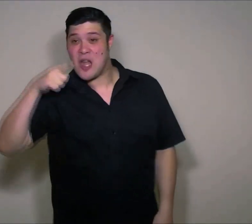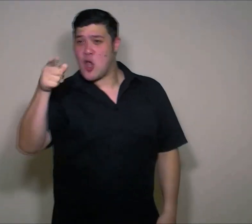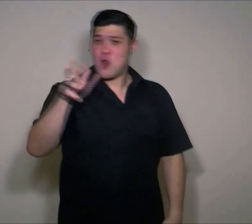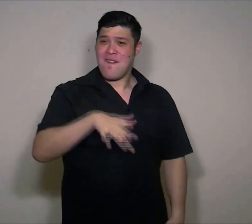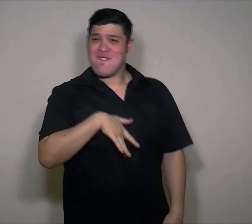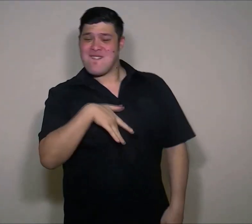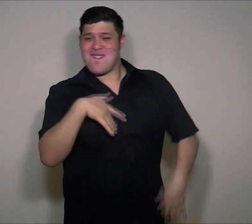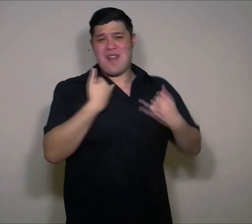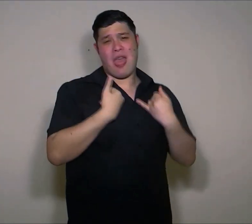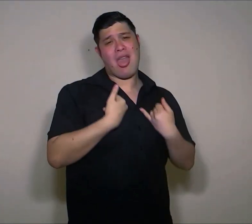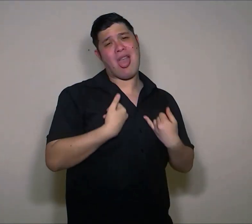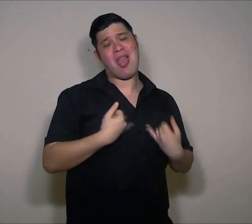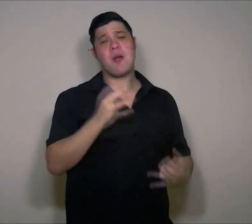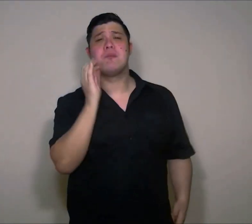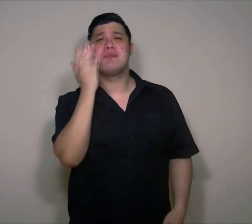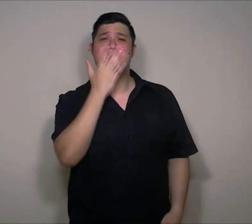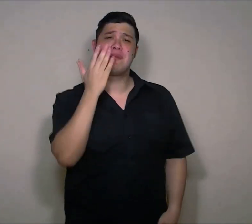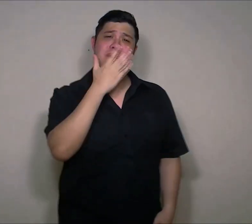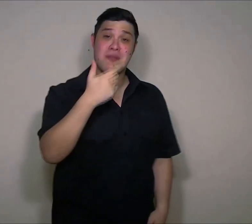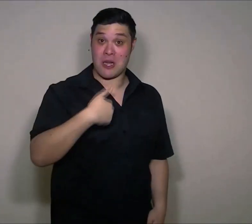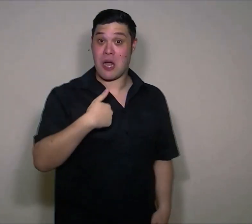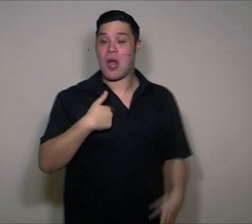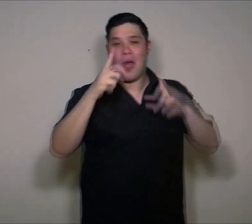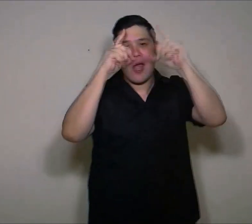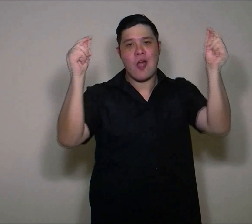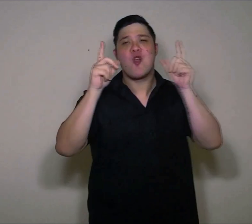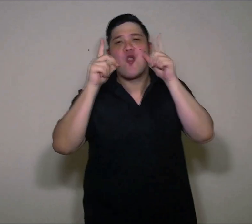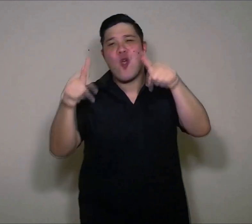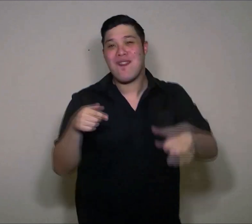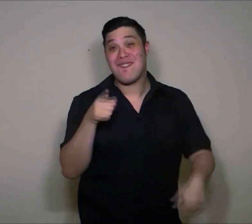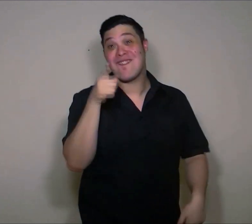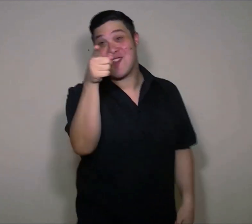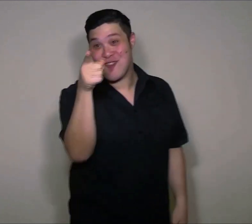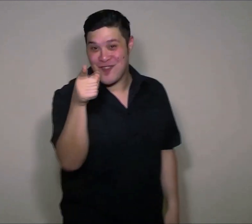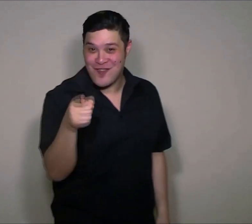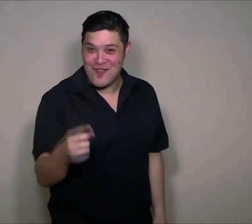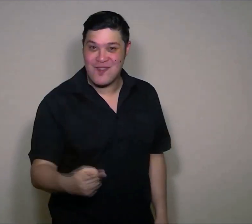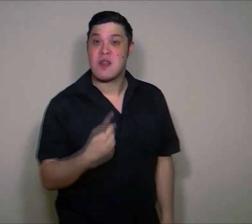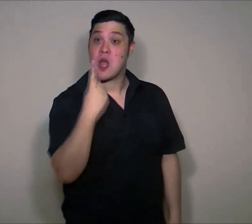And if you're tired and looking pale I'll be your Florence Nightingale